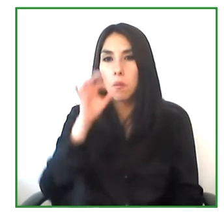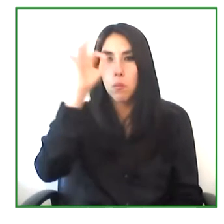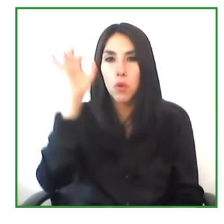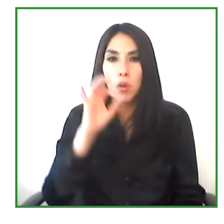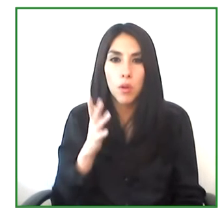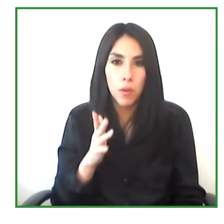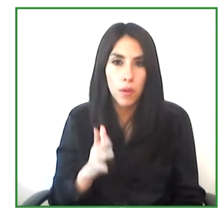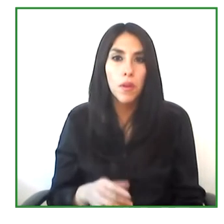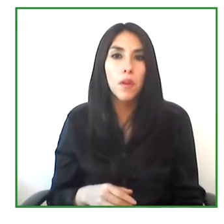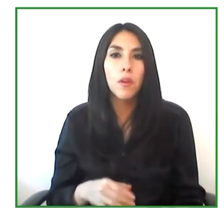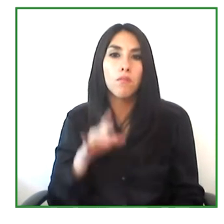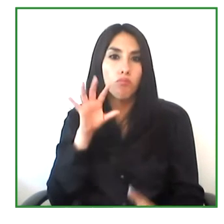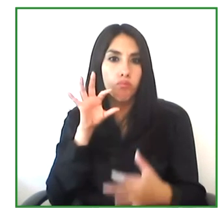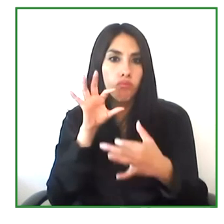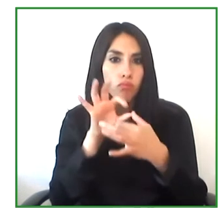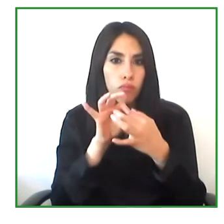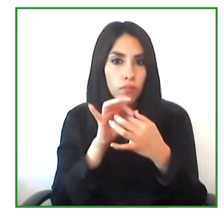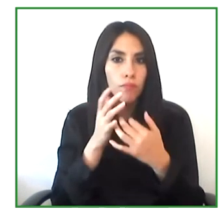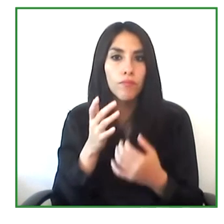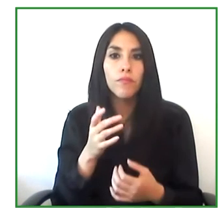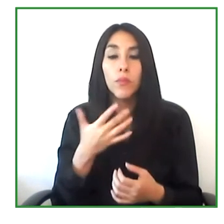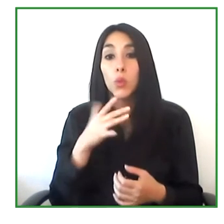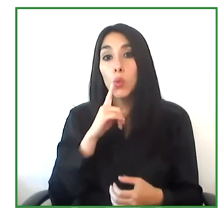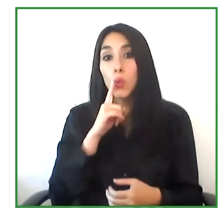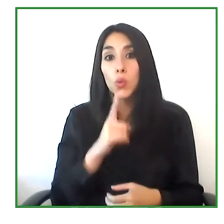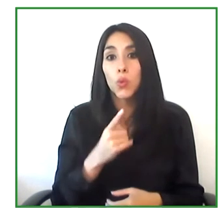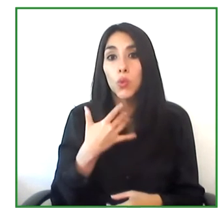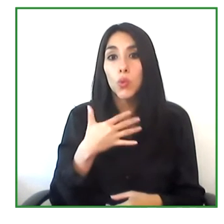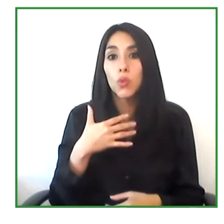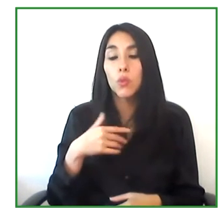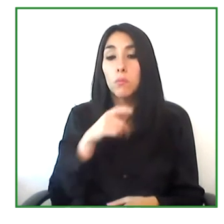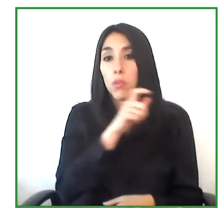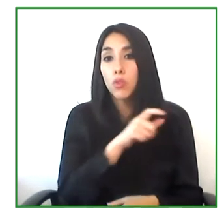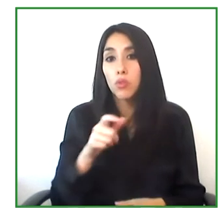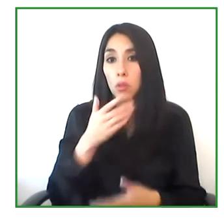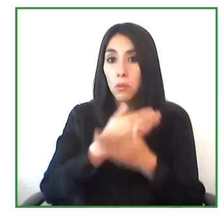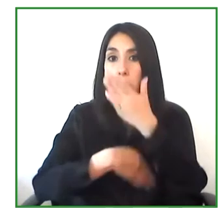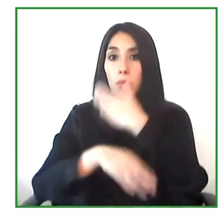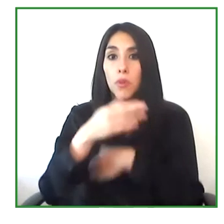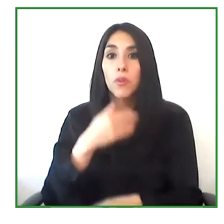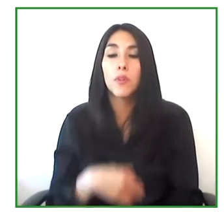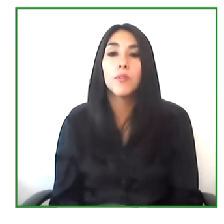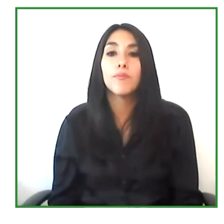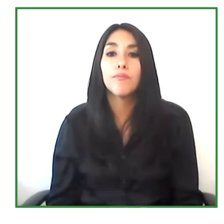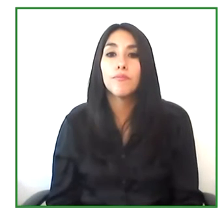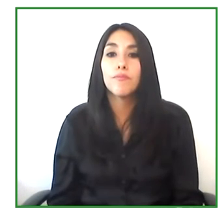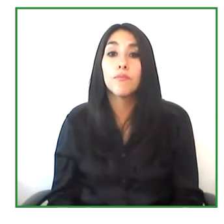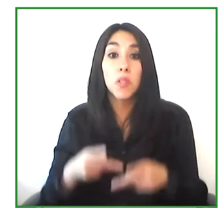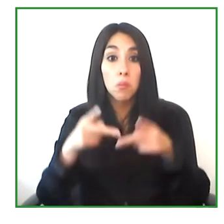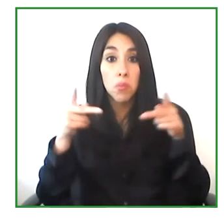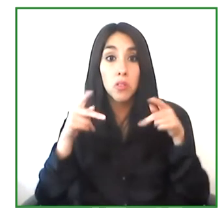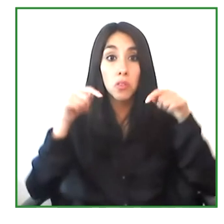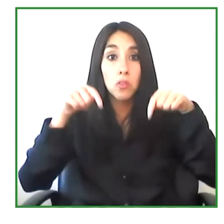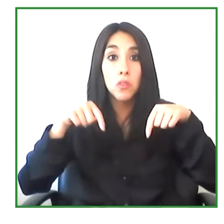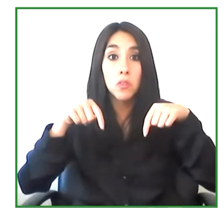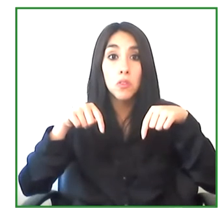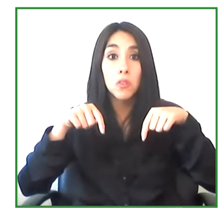related to the real impacts of people in this job posts. We need more time